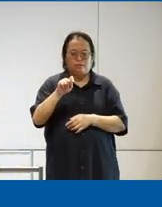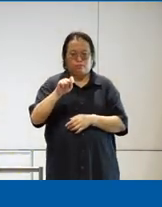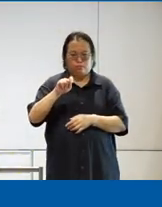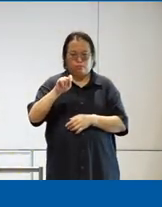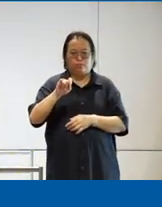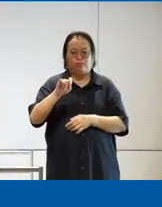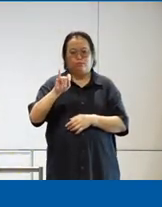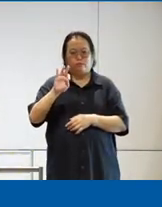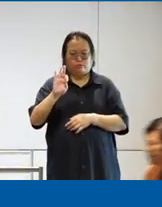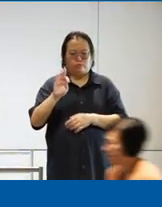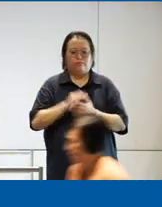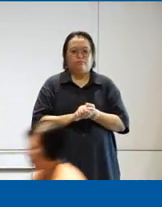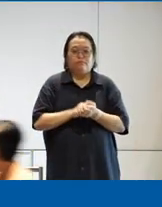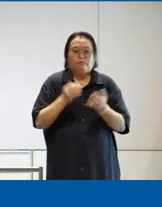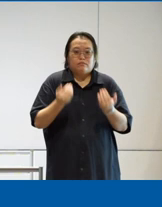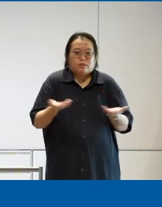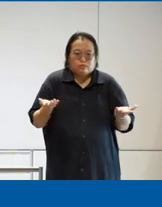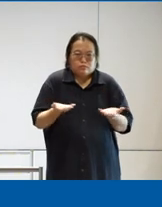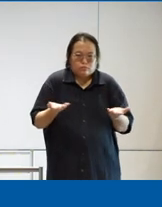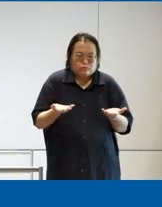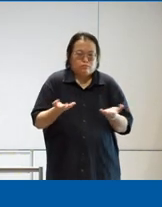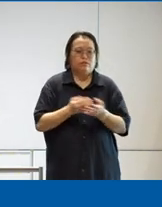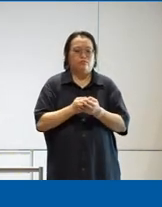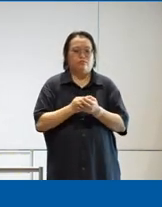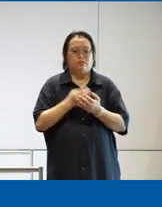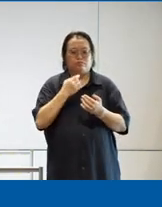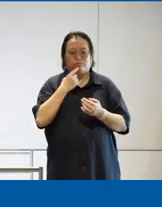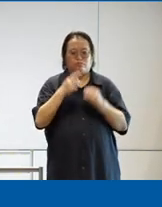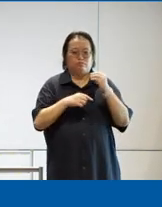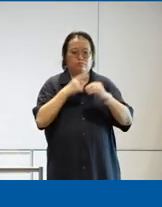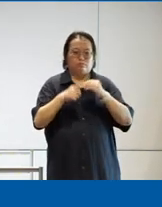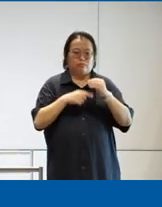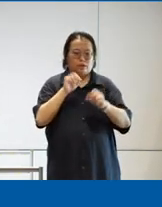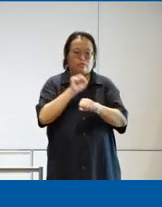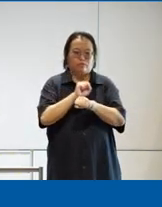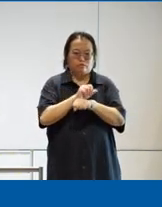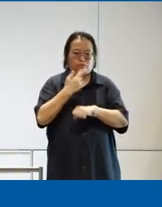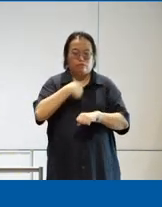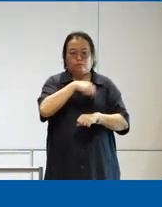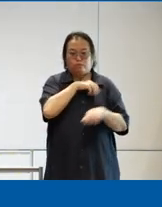the kind of work that we do with uh digital inclusion and assist of tech as you probably